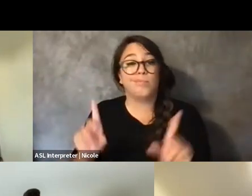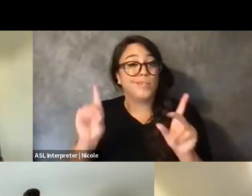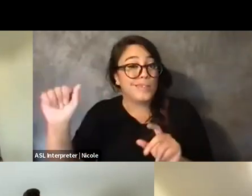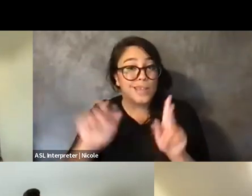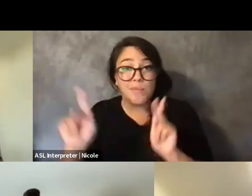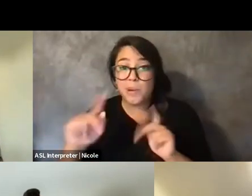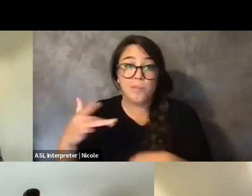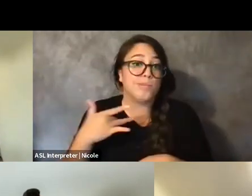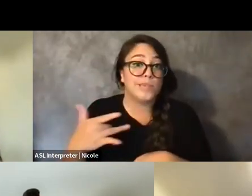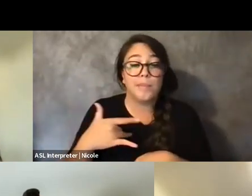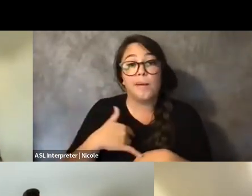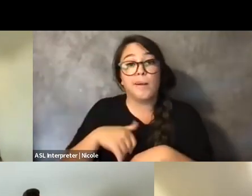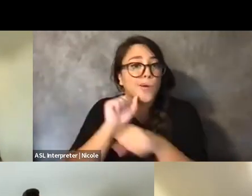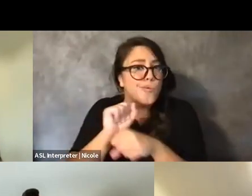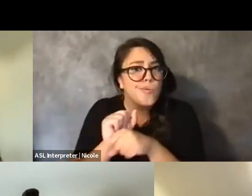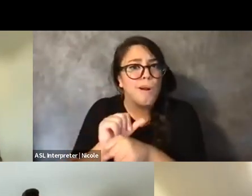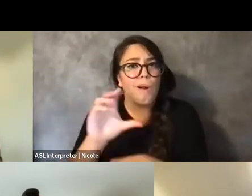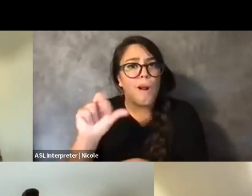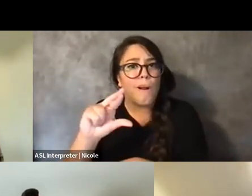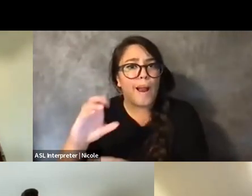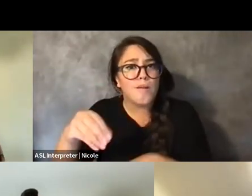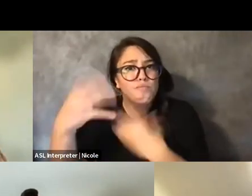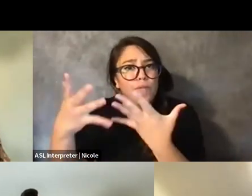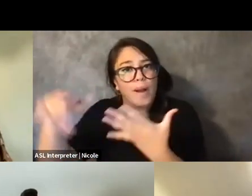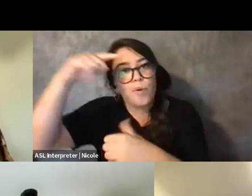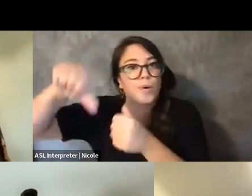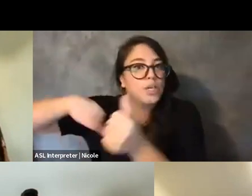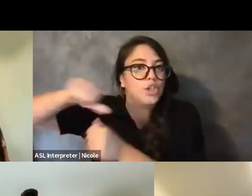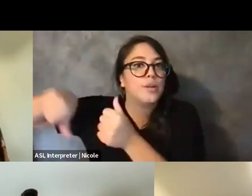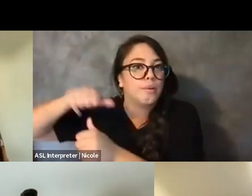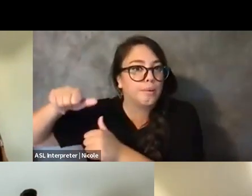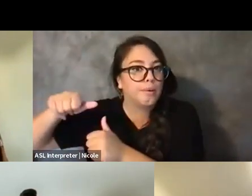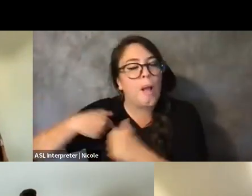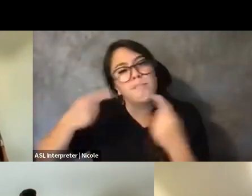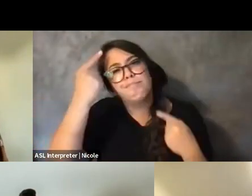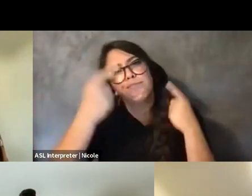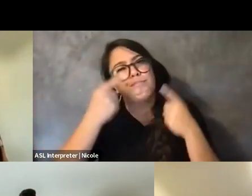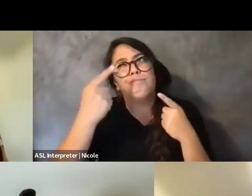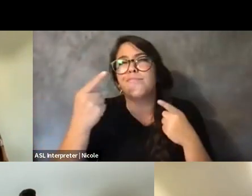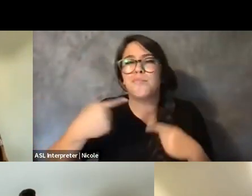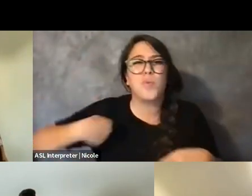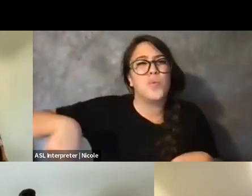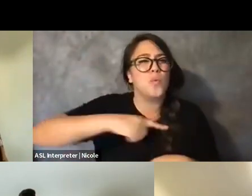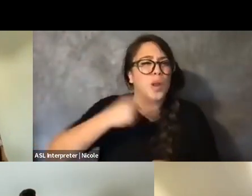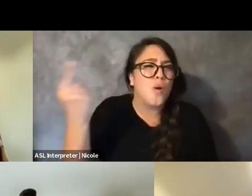Just thinking about how we always -- are always looking out for one another.